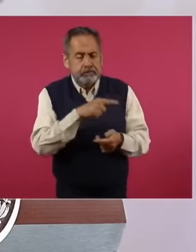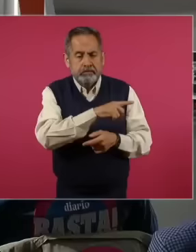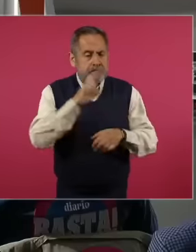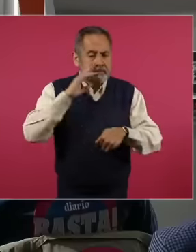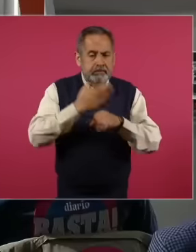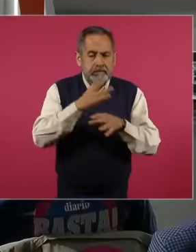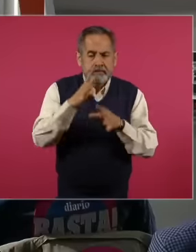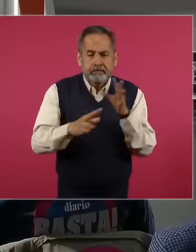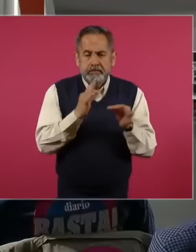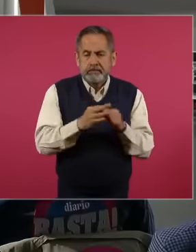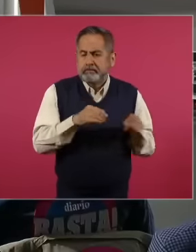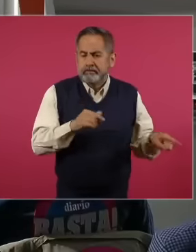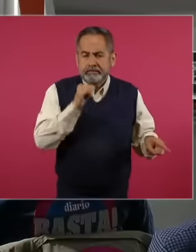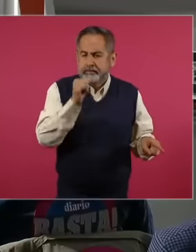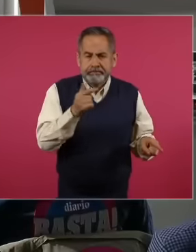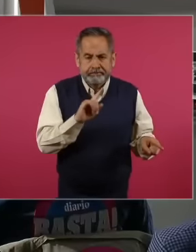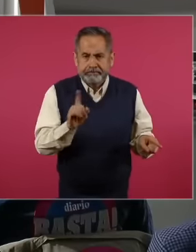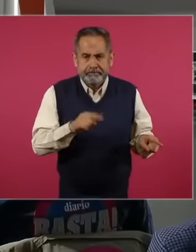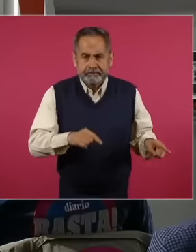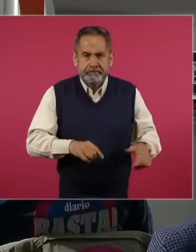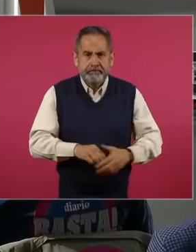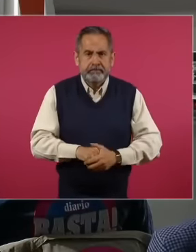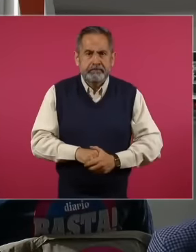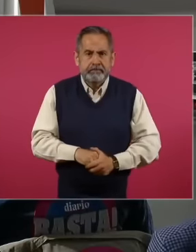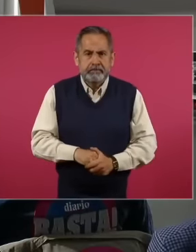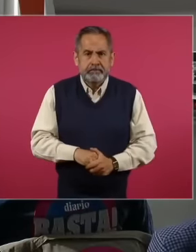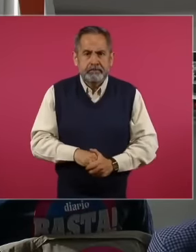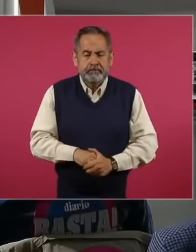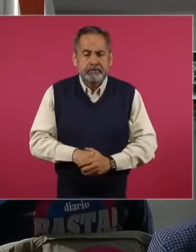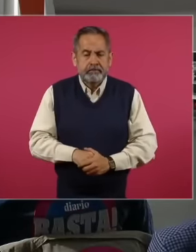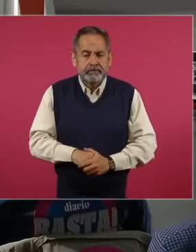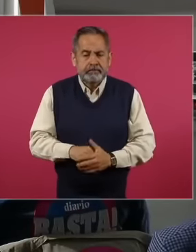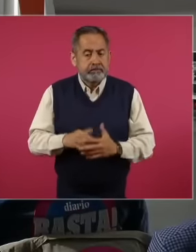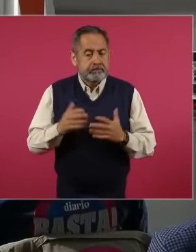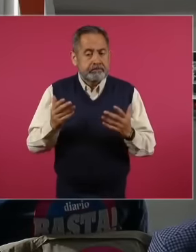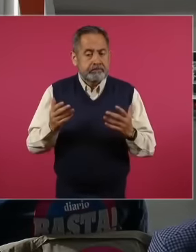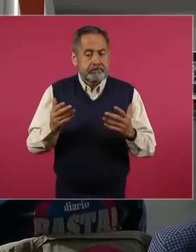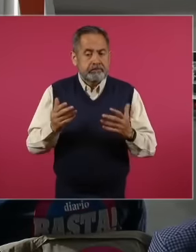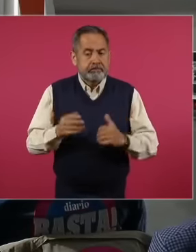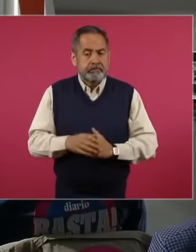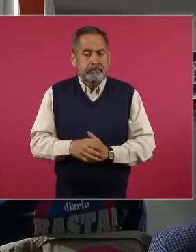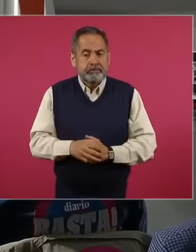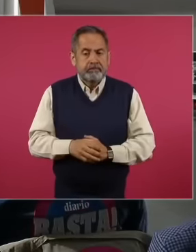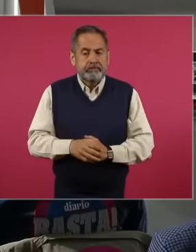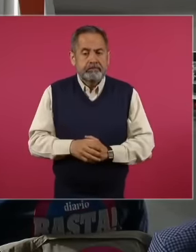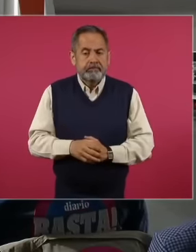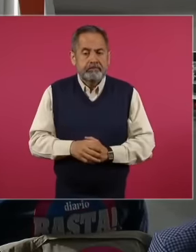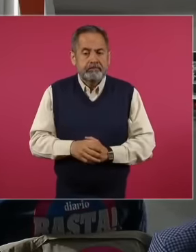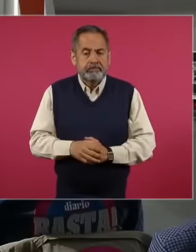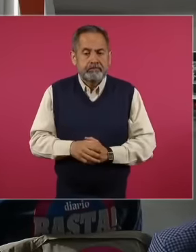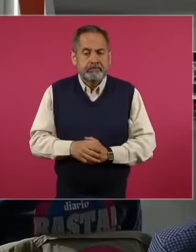function would therefore be a crude interference